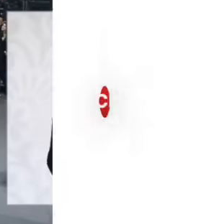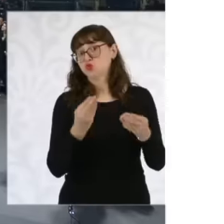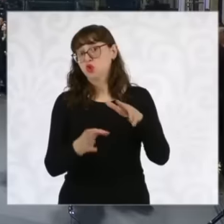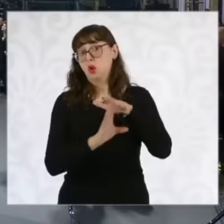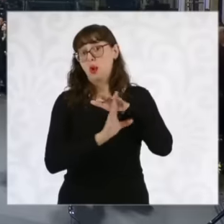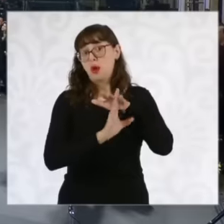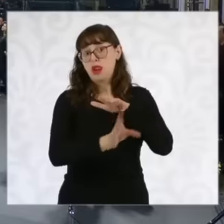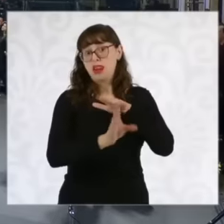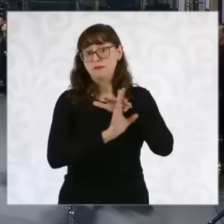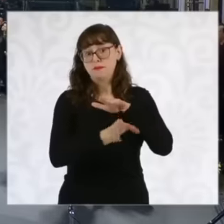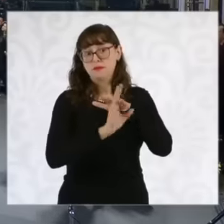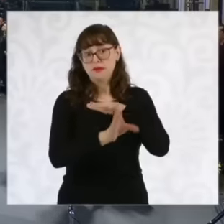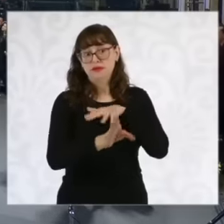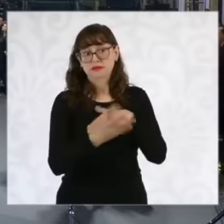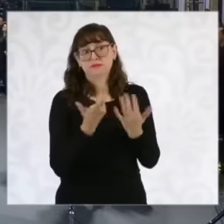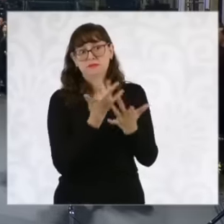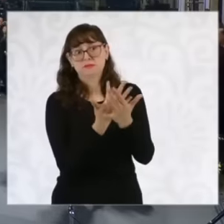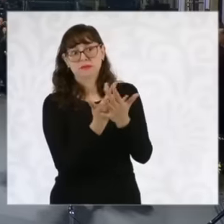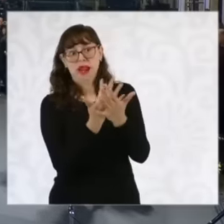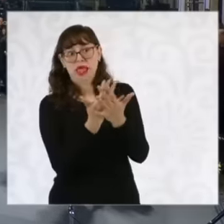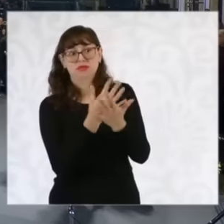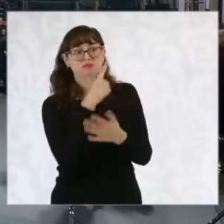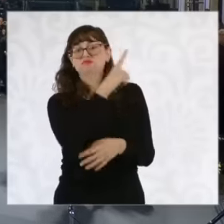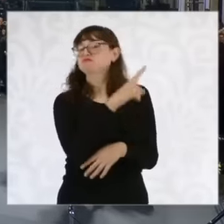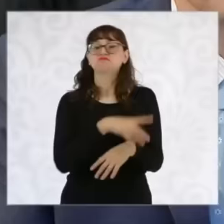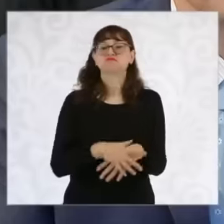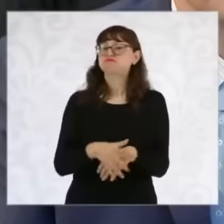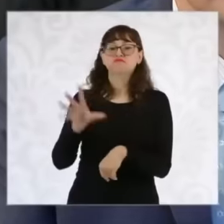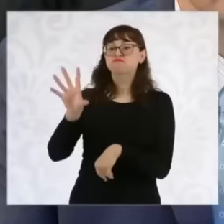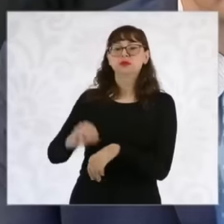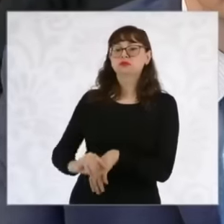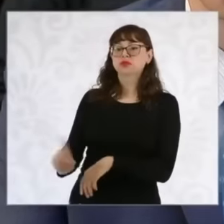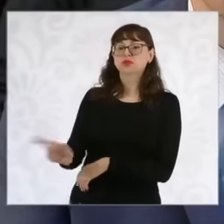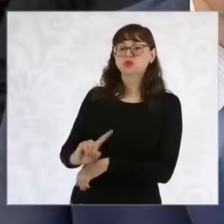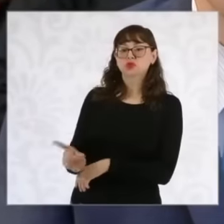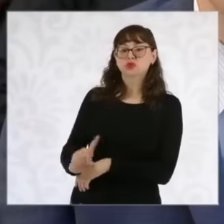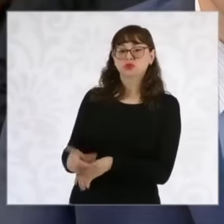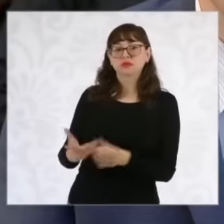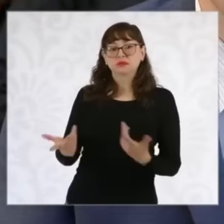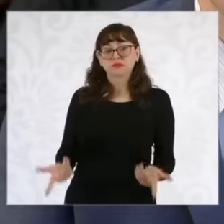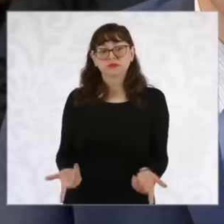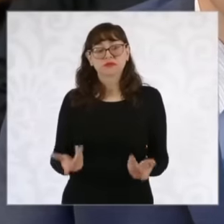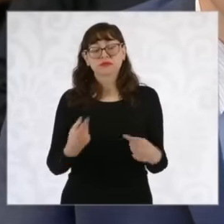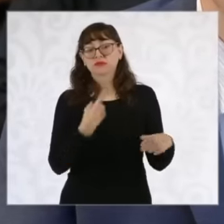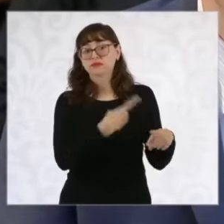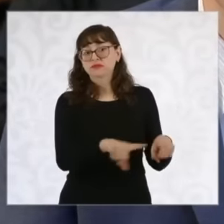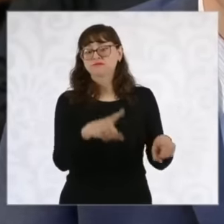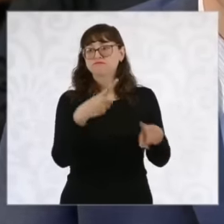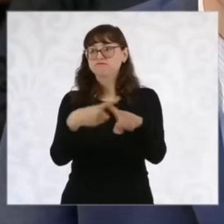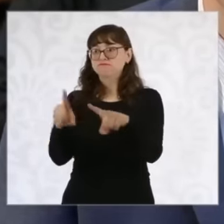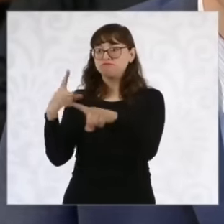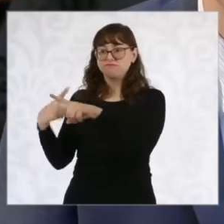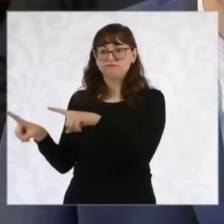not to grant permission to several nationalities soad Juárez this Chihuahua and others and this number of